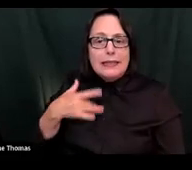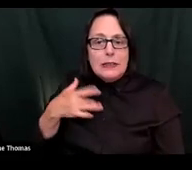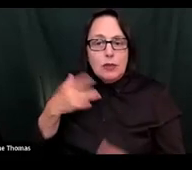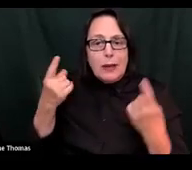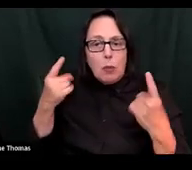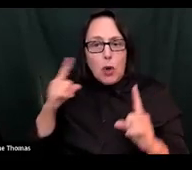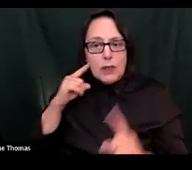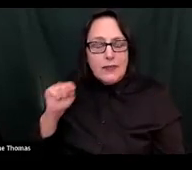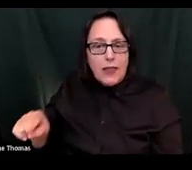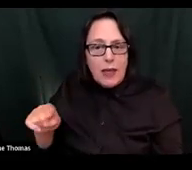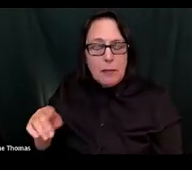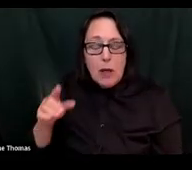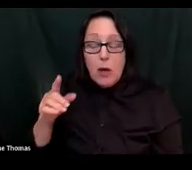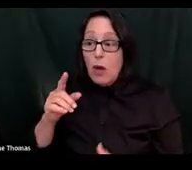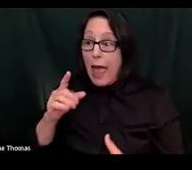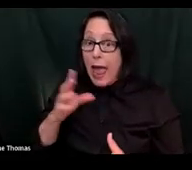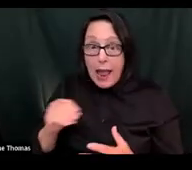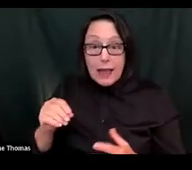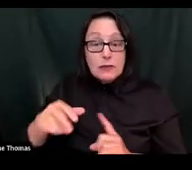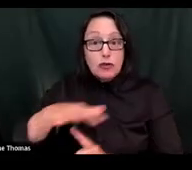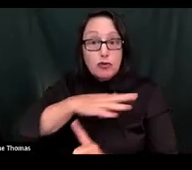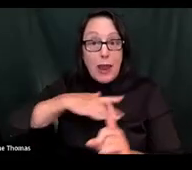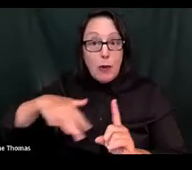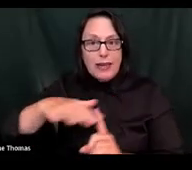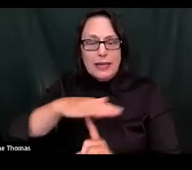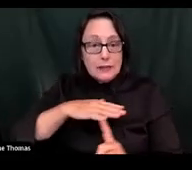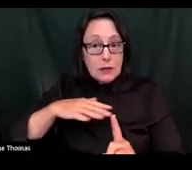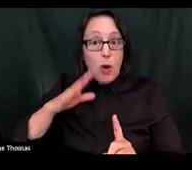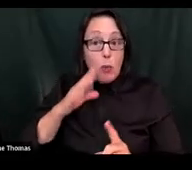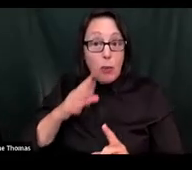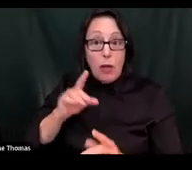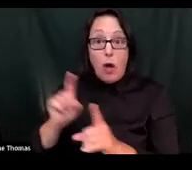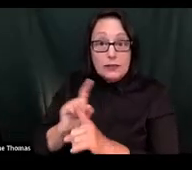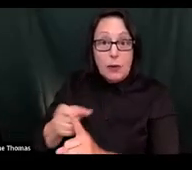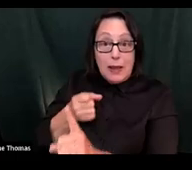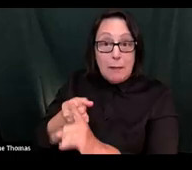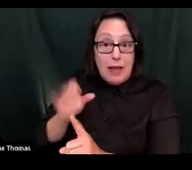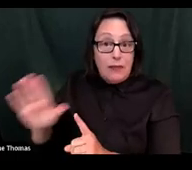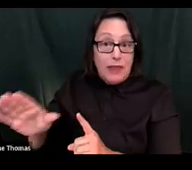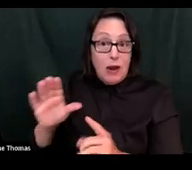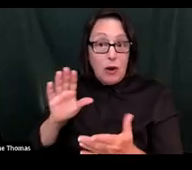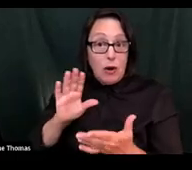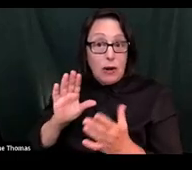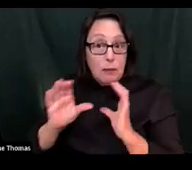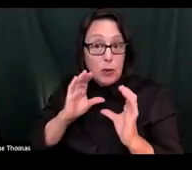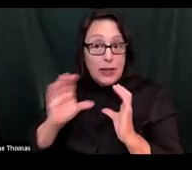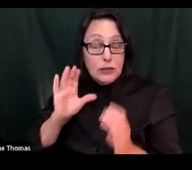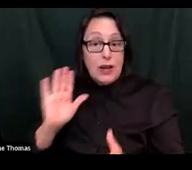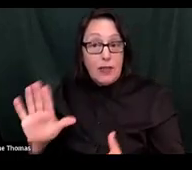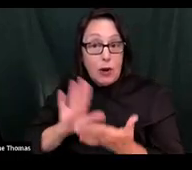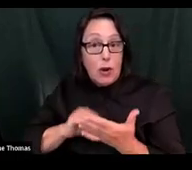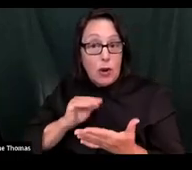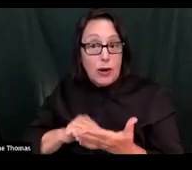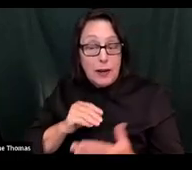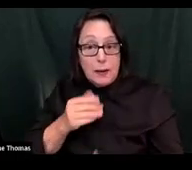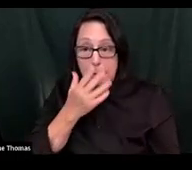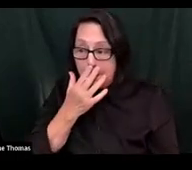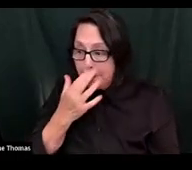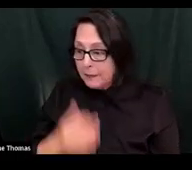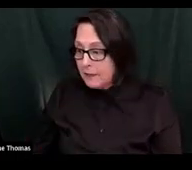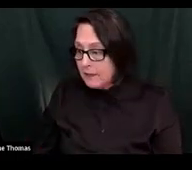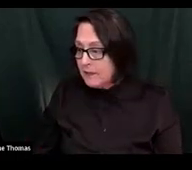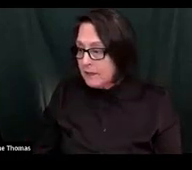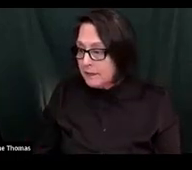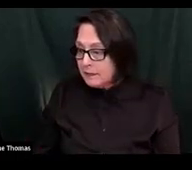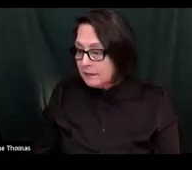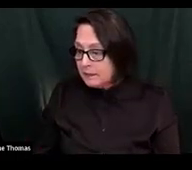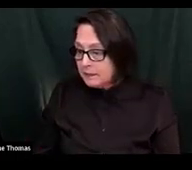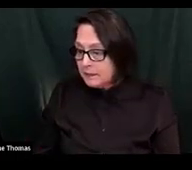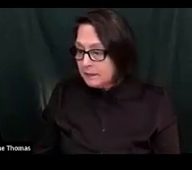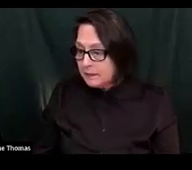better for them? And then the surroundings will influence how the child communicates and learns.